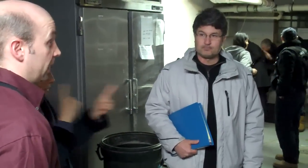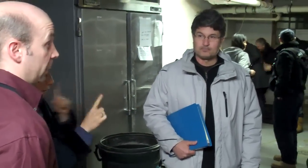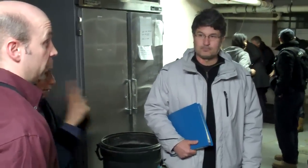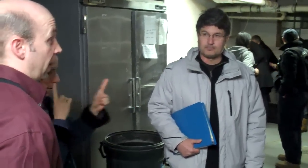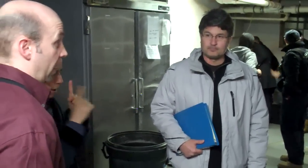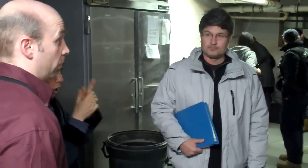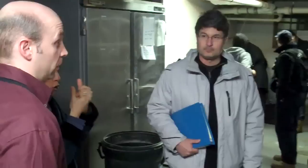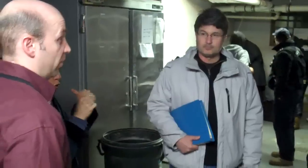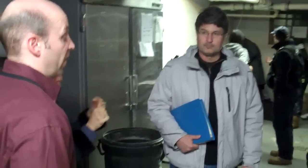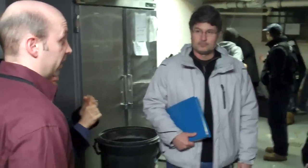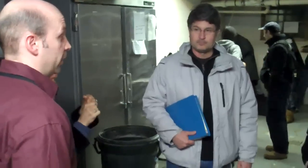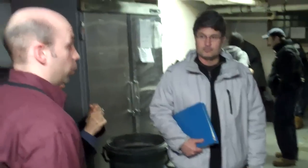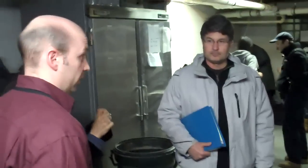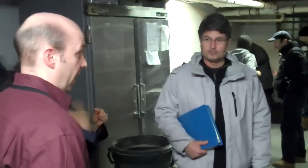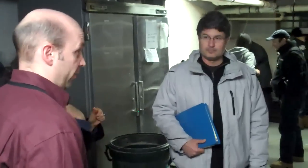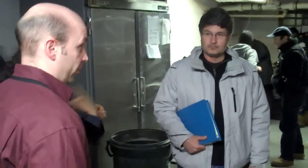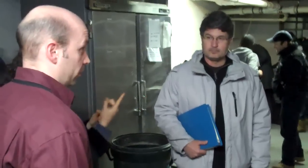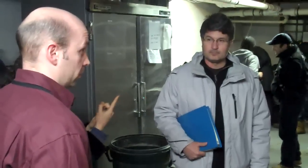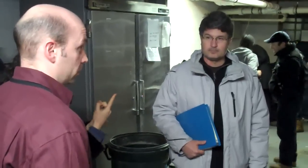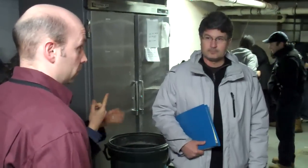to try to get out the fact that you are deaf.